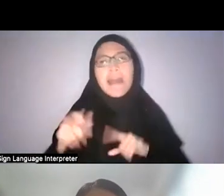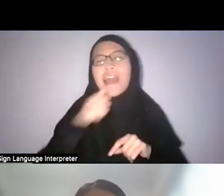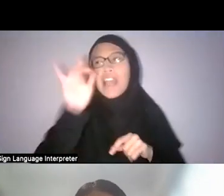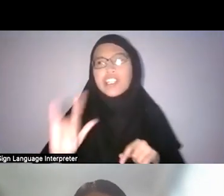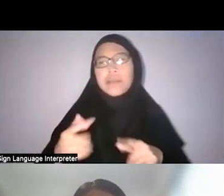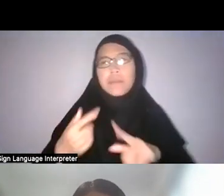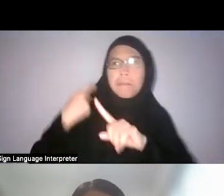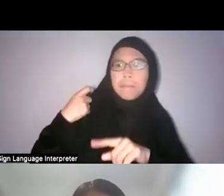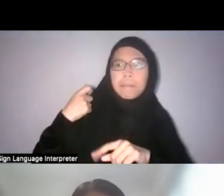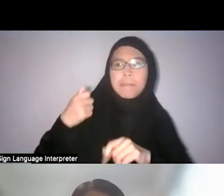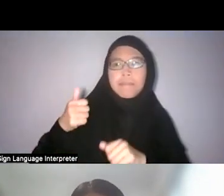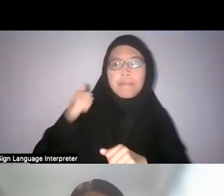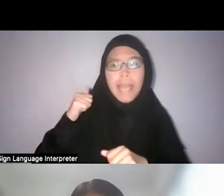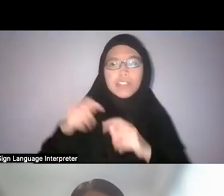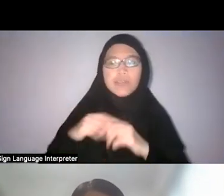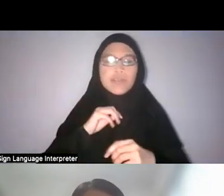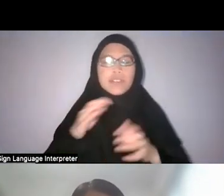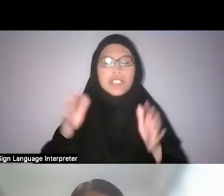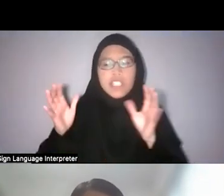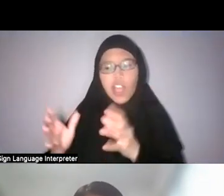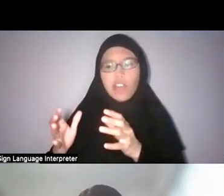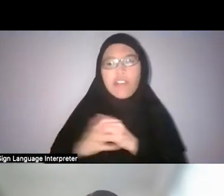And in many ways in the realm of the personal, in our everyday lives,